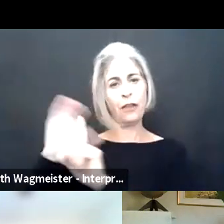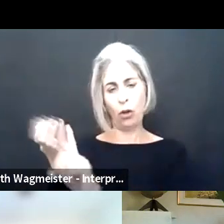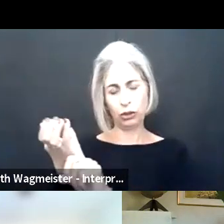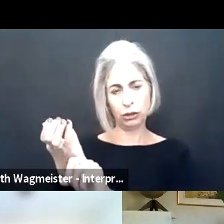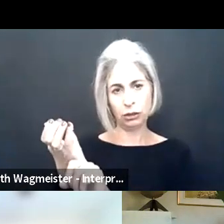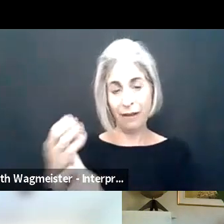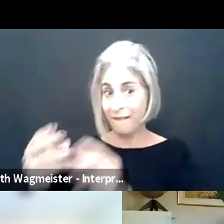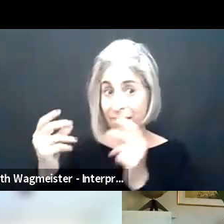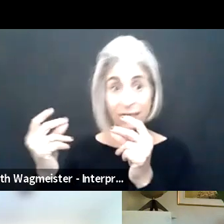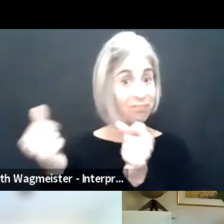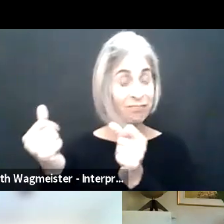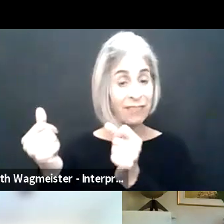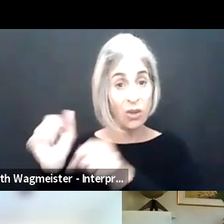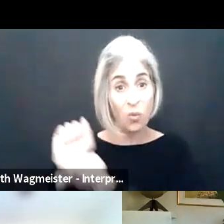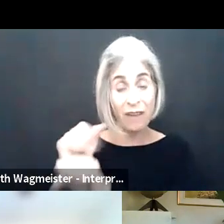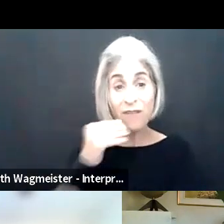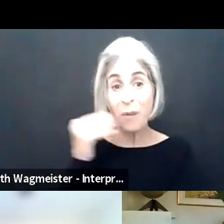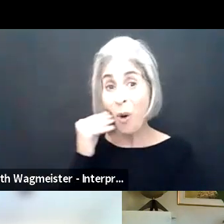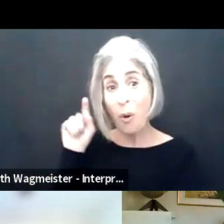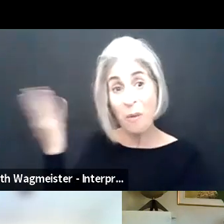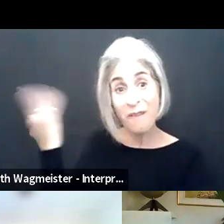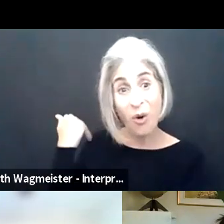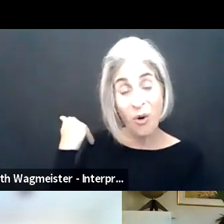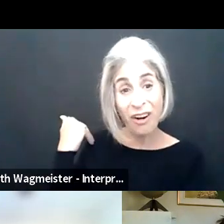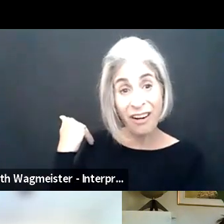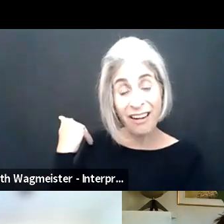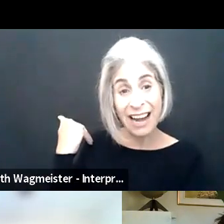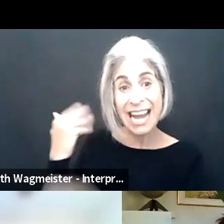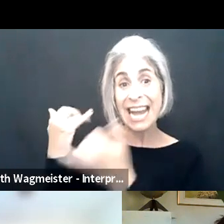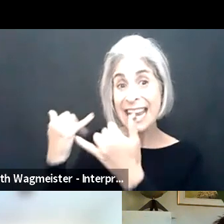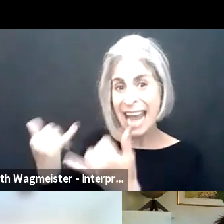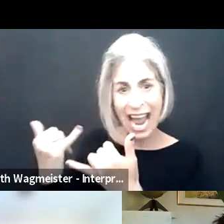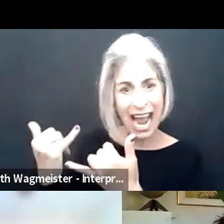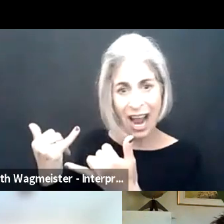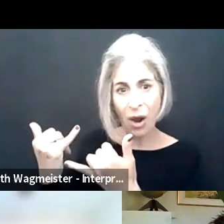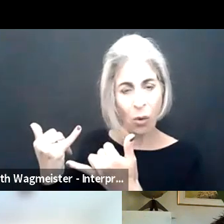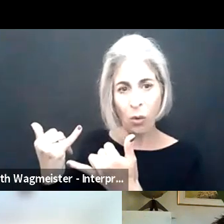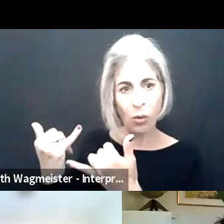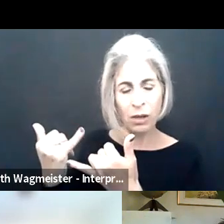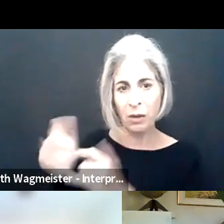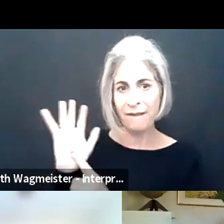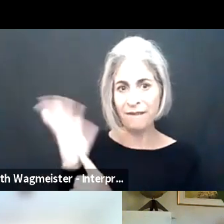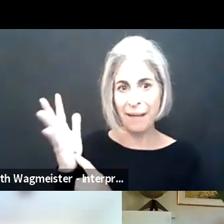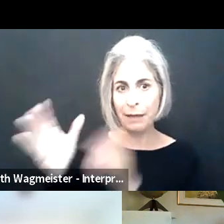everyone doing it had an immediate change on culture. So, suddenly people that work from home